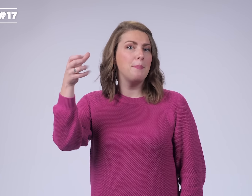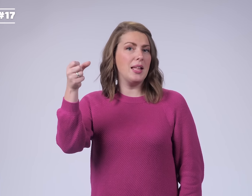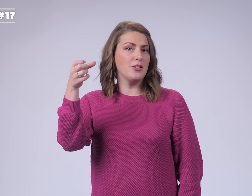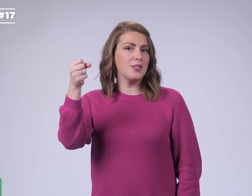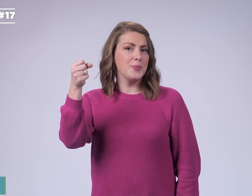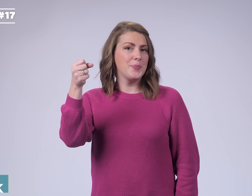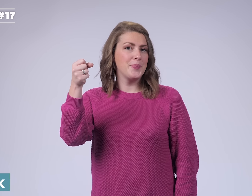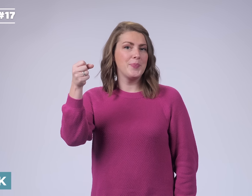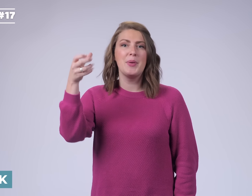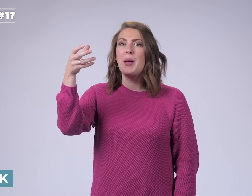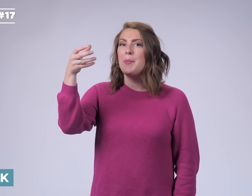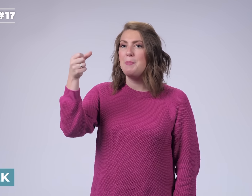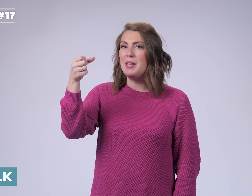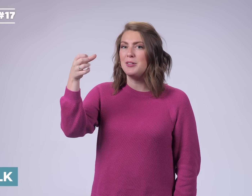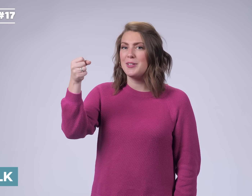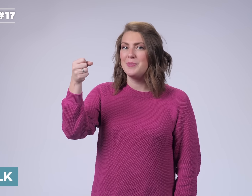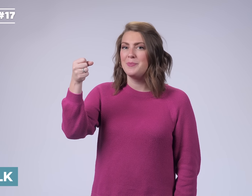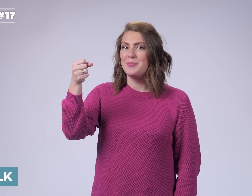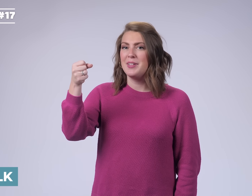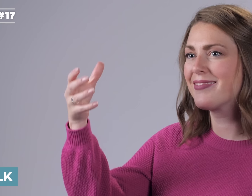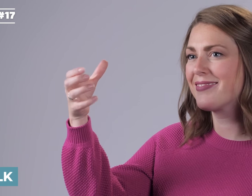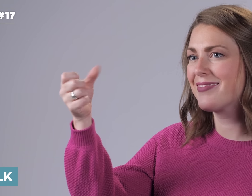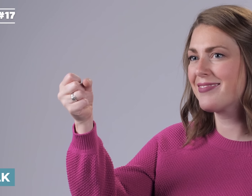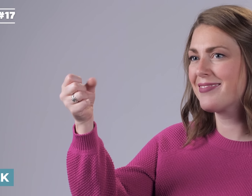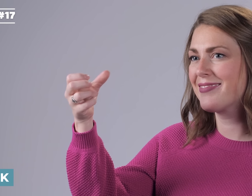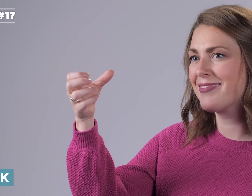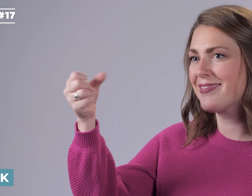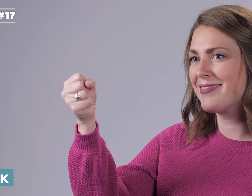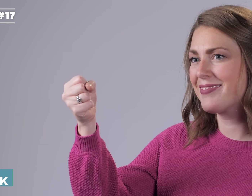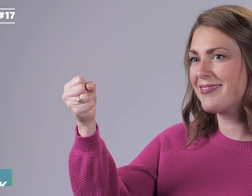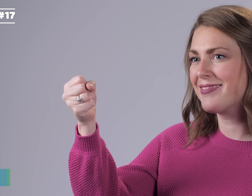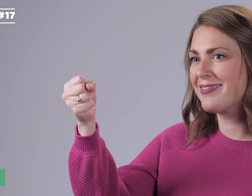MILK MILK It's just like you're milking a cow.